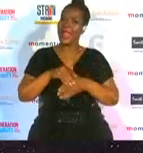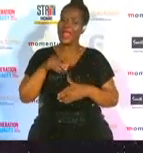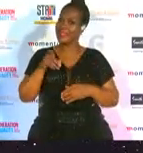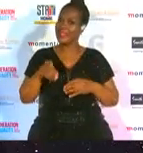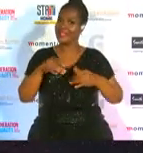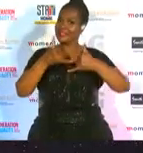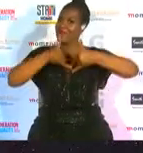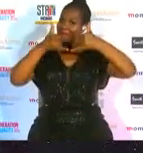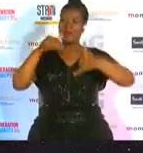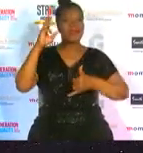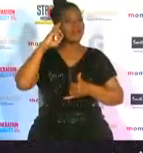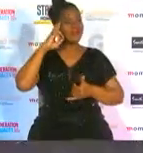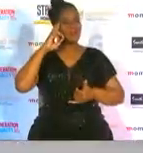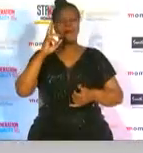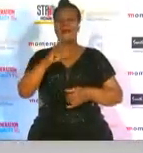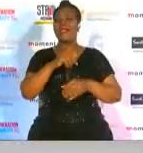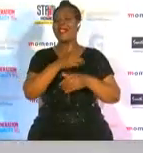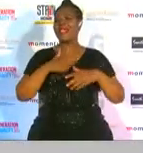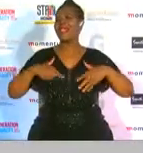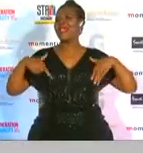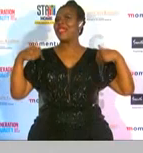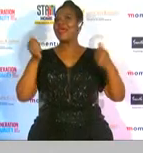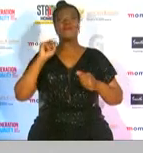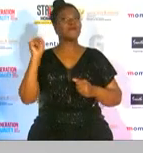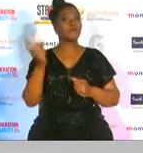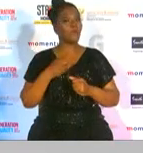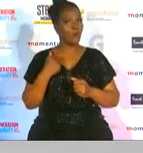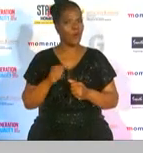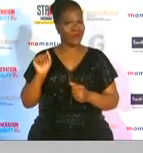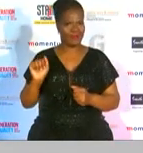for the rest of her life yes yes definitely without a doubt